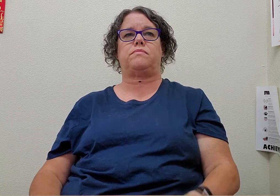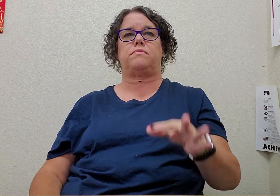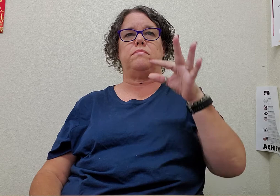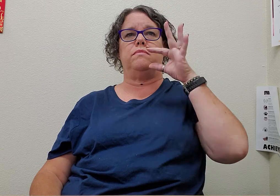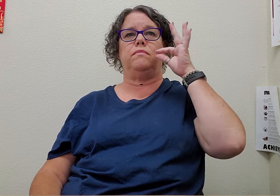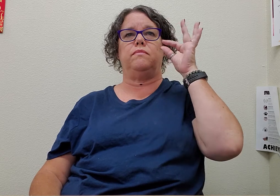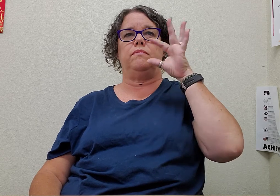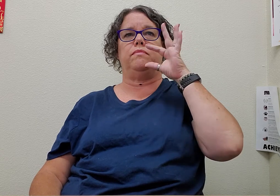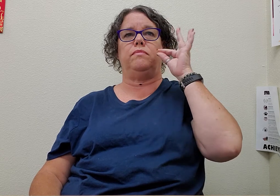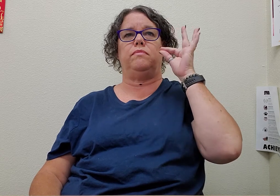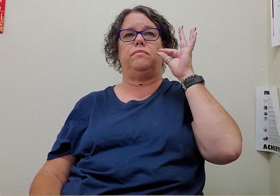cat